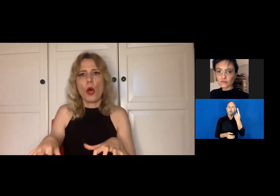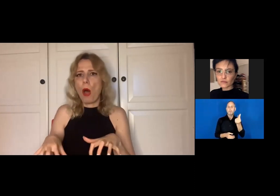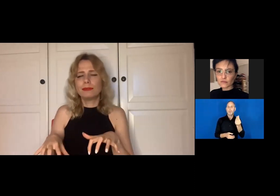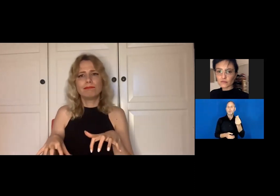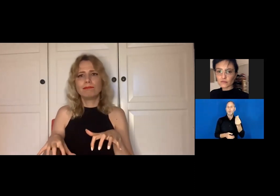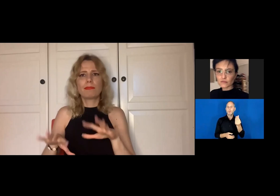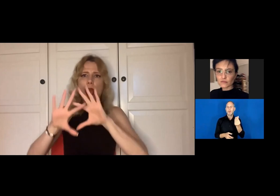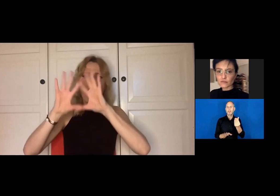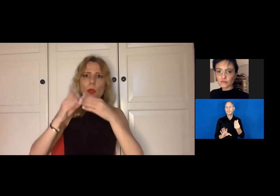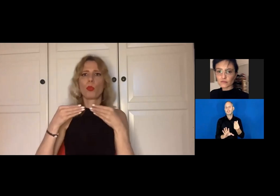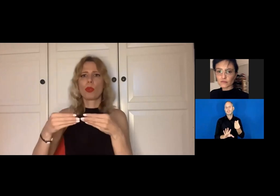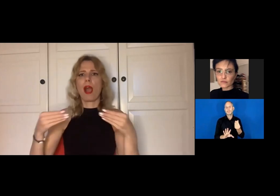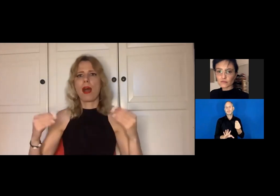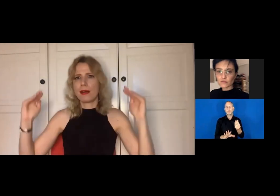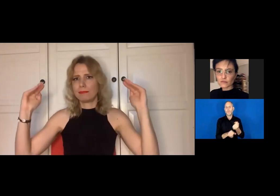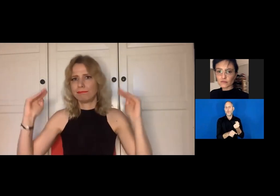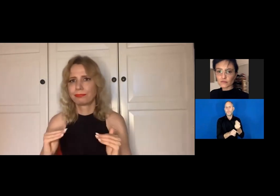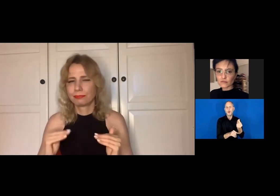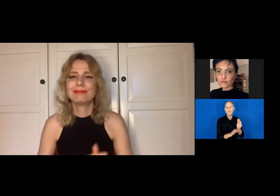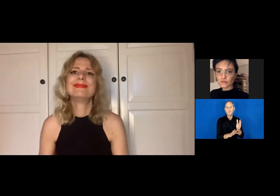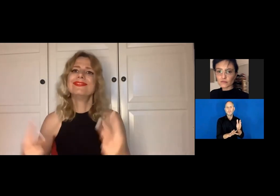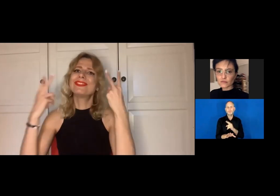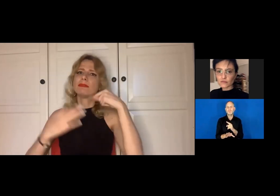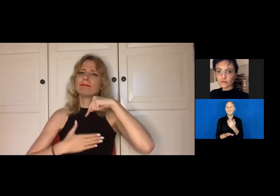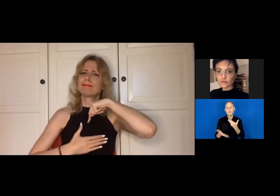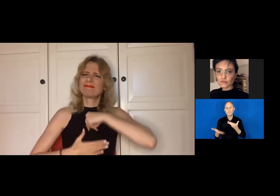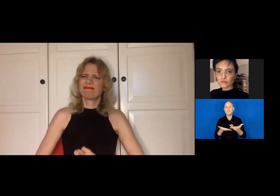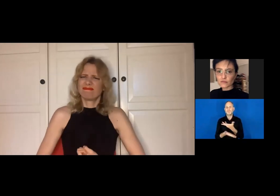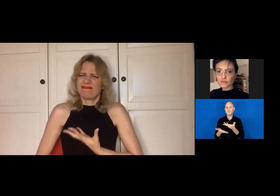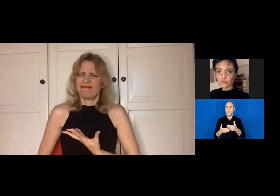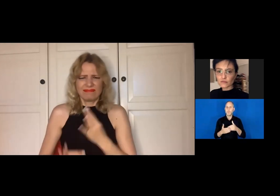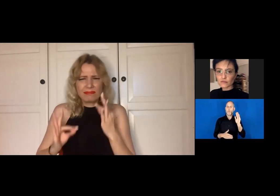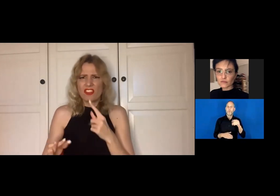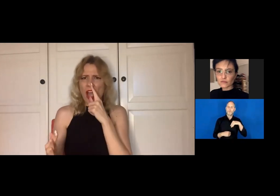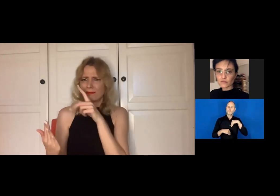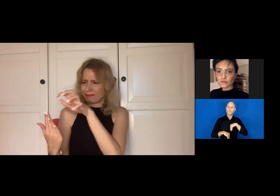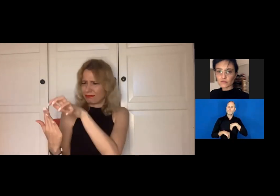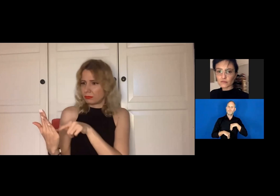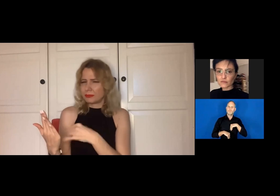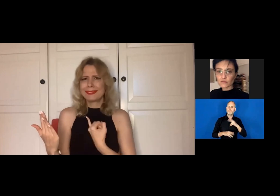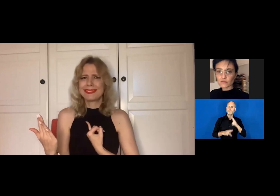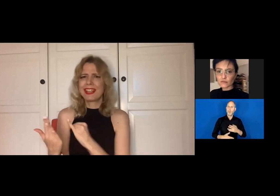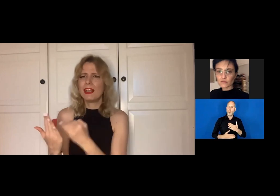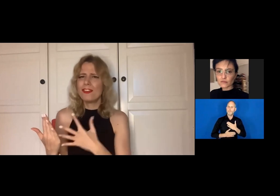But I'm pretty sure once you only see the financial aspect of it, your performance will suffer.